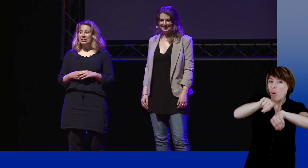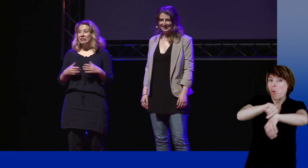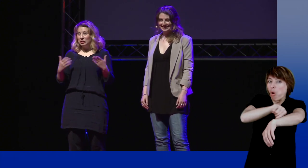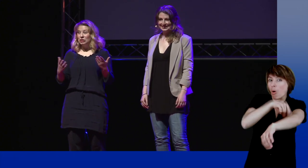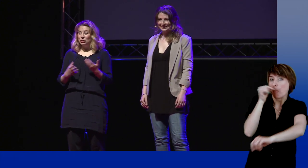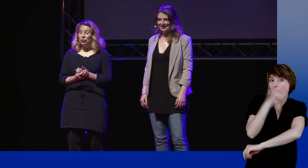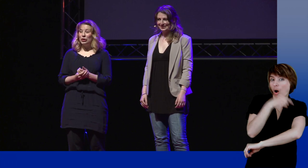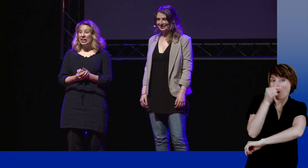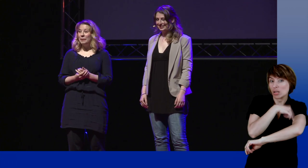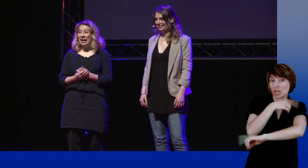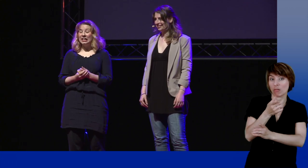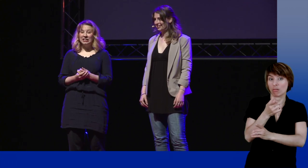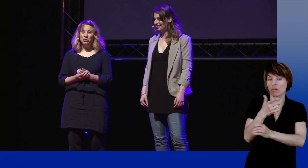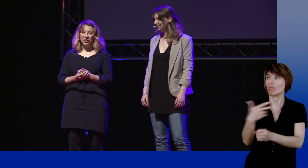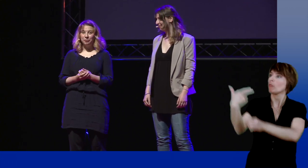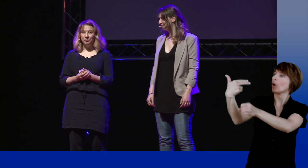in front of cameras and deputies.